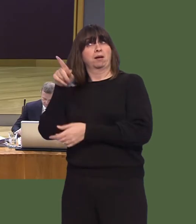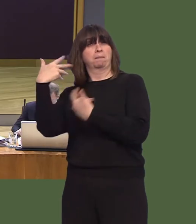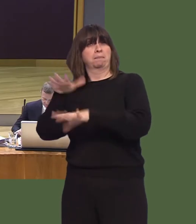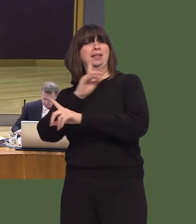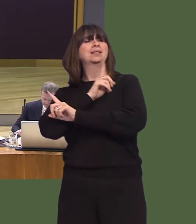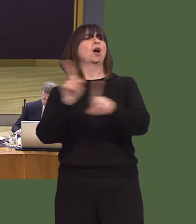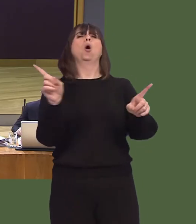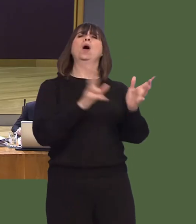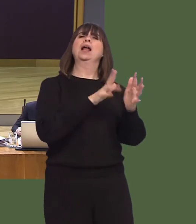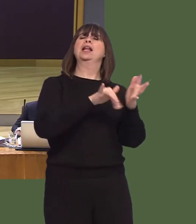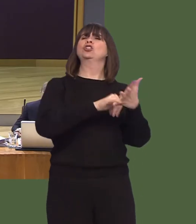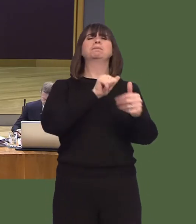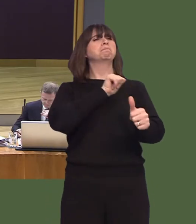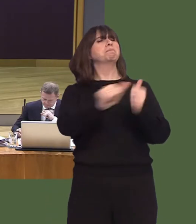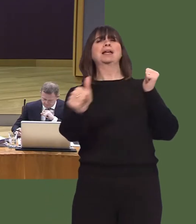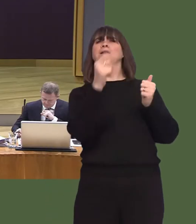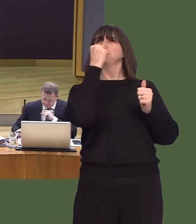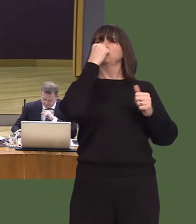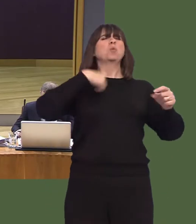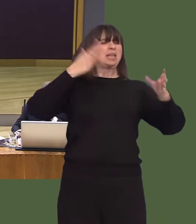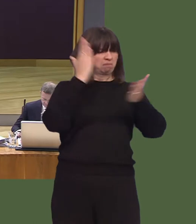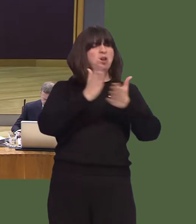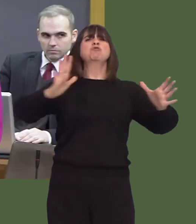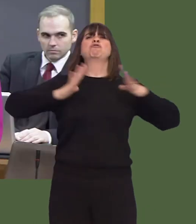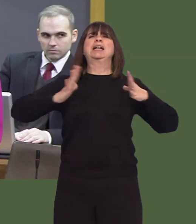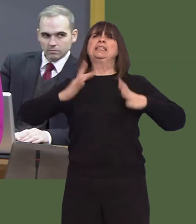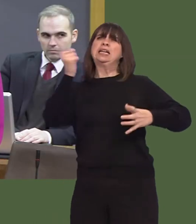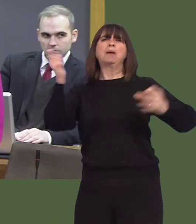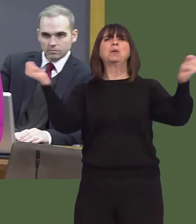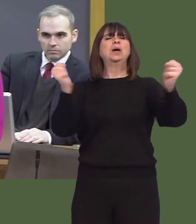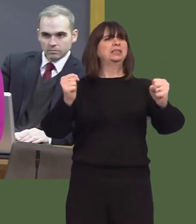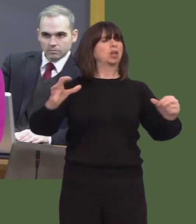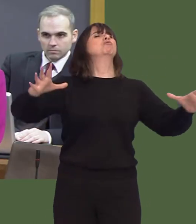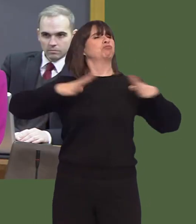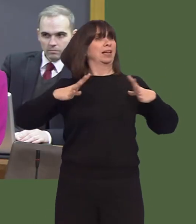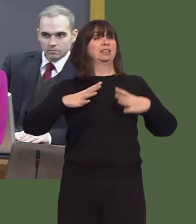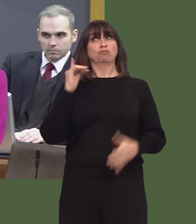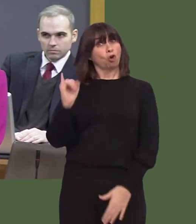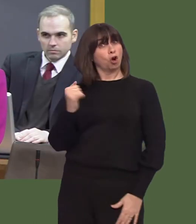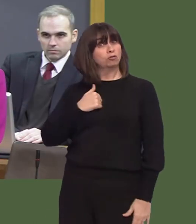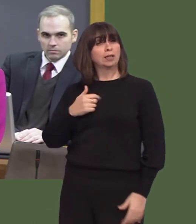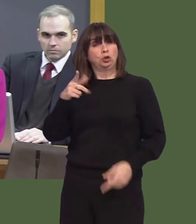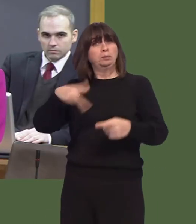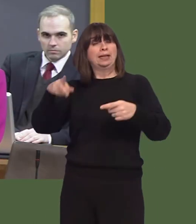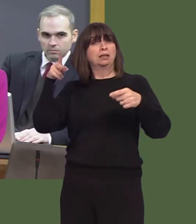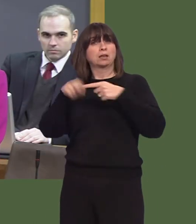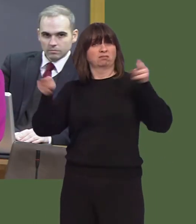the service was in the best position possible to cope with the winter, and do you accept that you were wrong to cut the number of hospital beds?